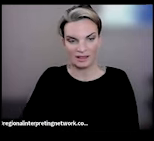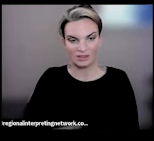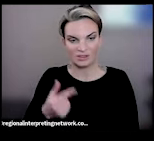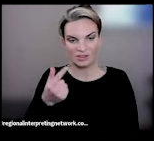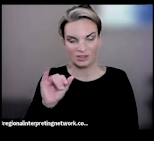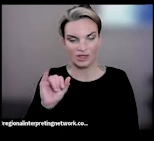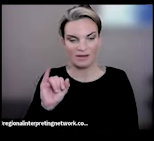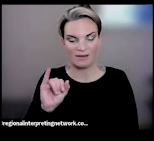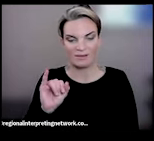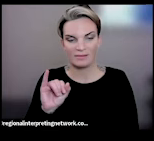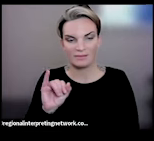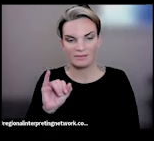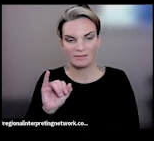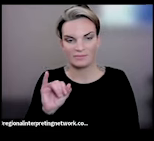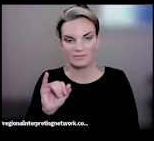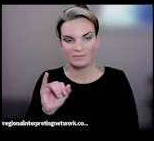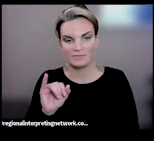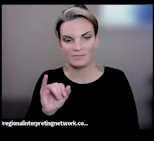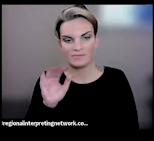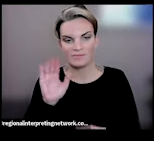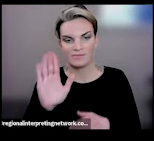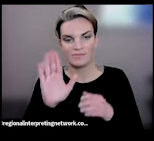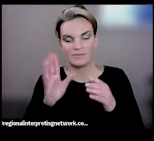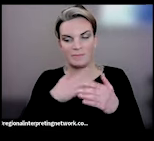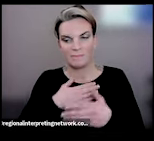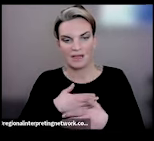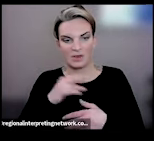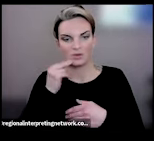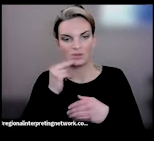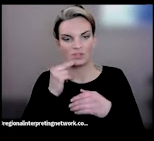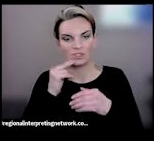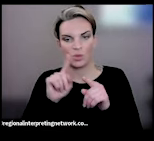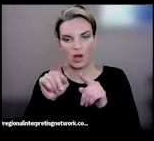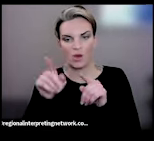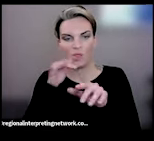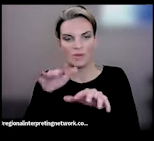various places where very specific nutrients are absorbed throughout. So depending, it's a